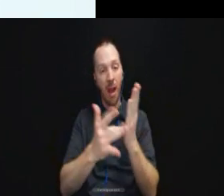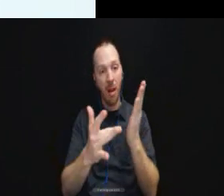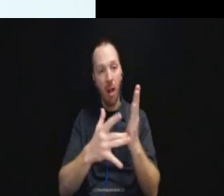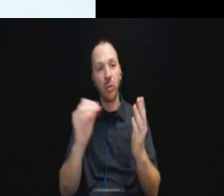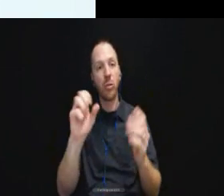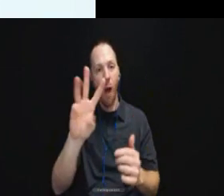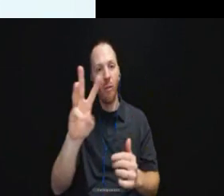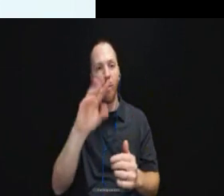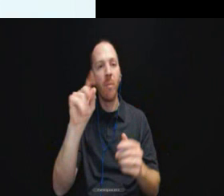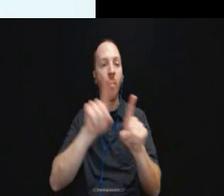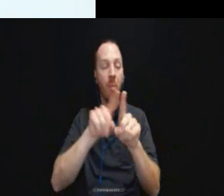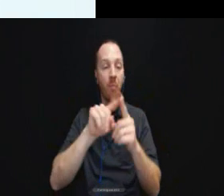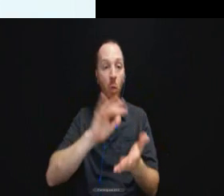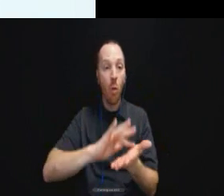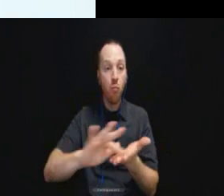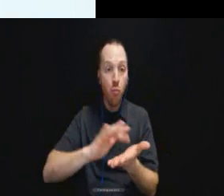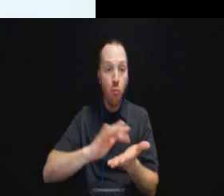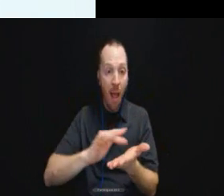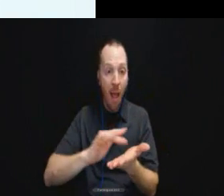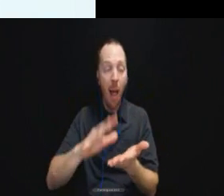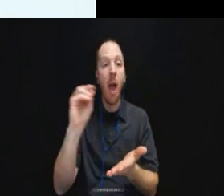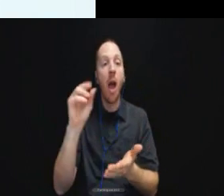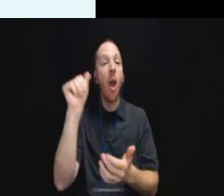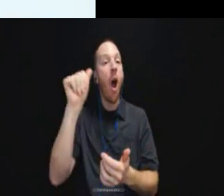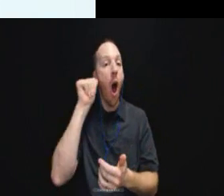audio versions of different legal resources.